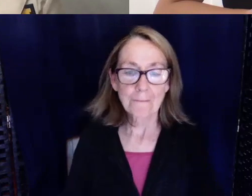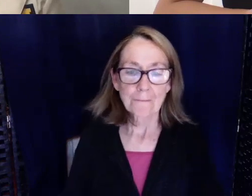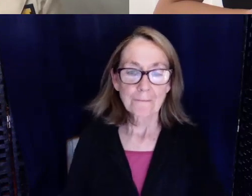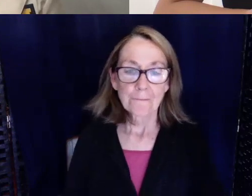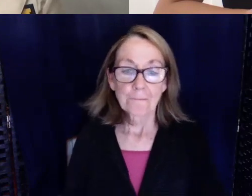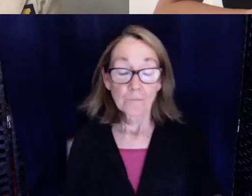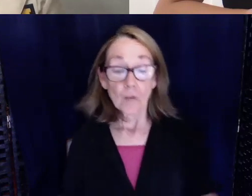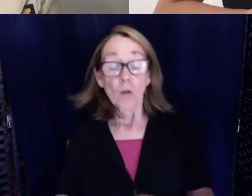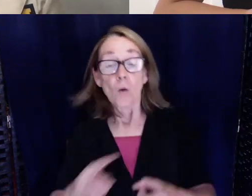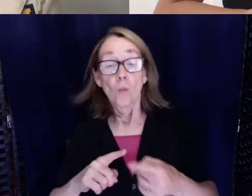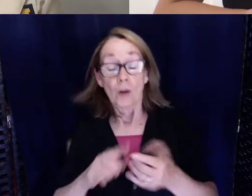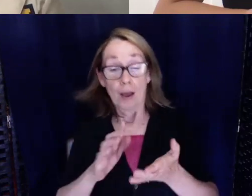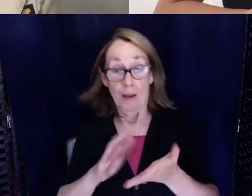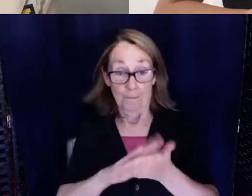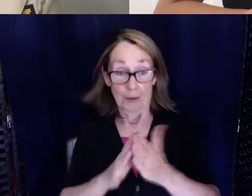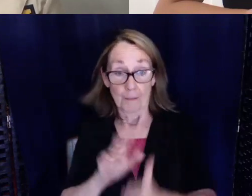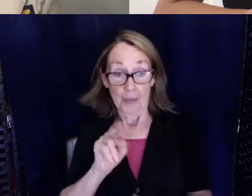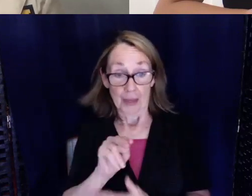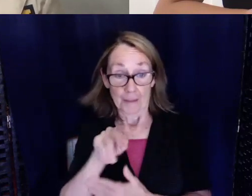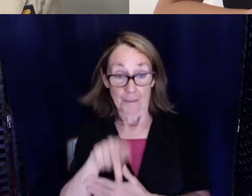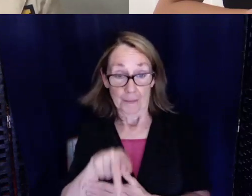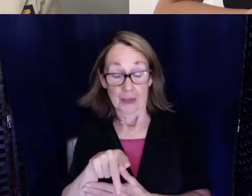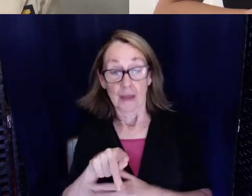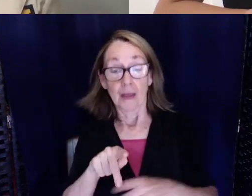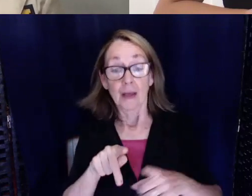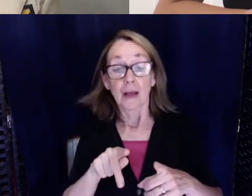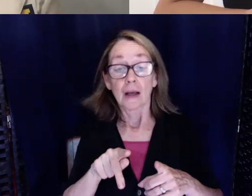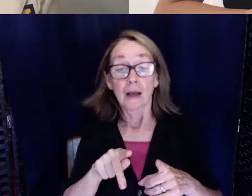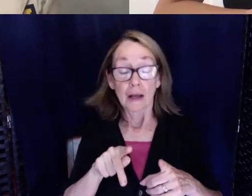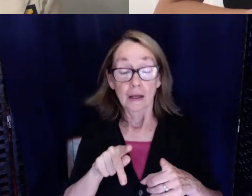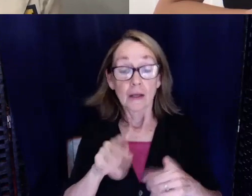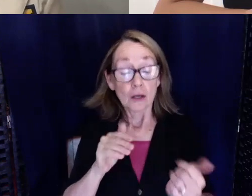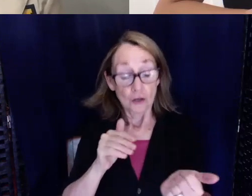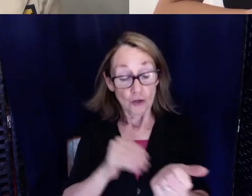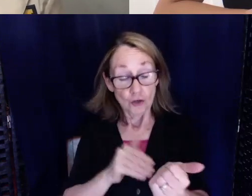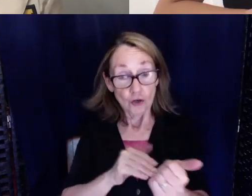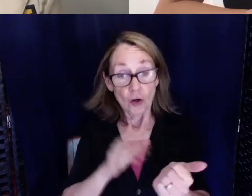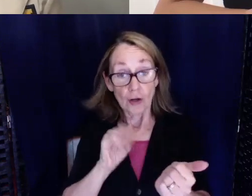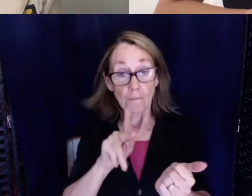NP is something that Dr. McKee uses. He has a scribe because you know